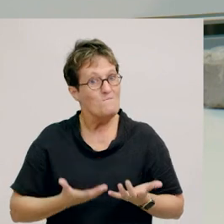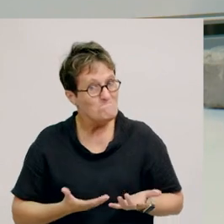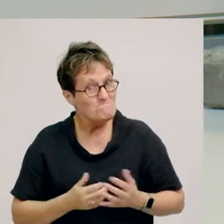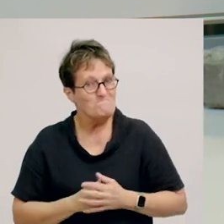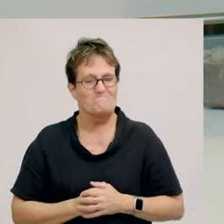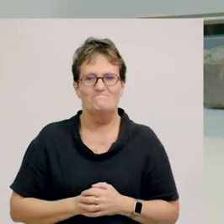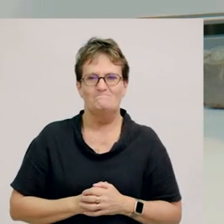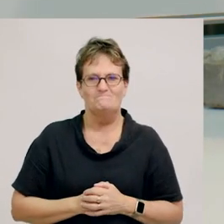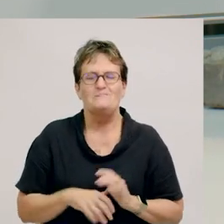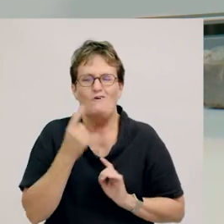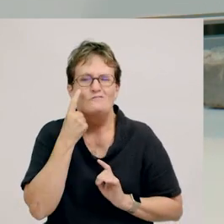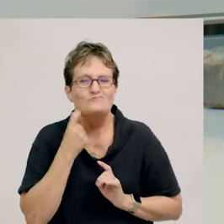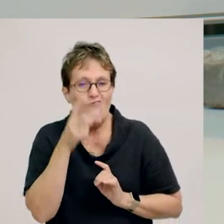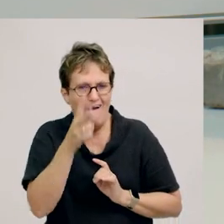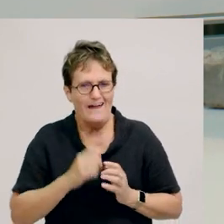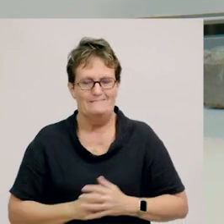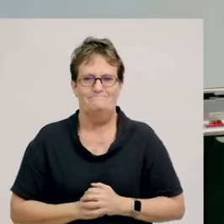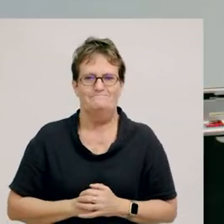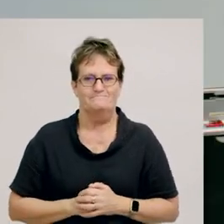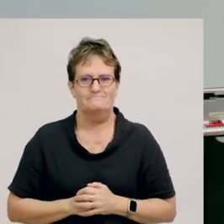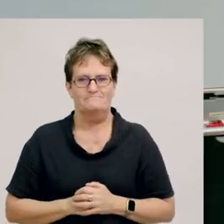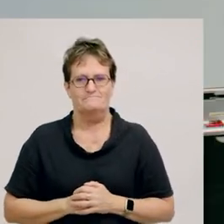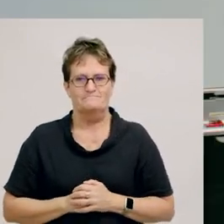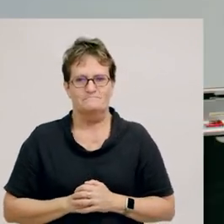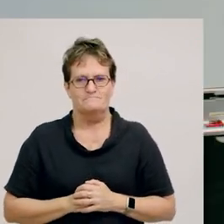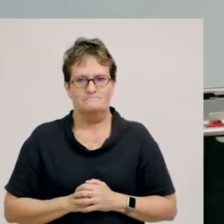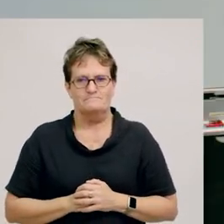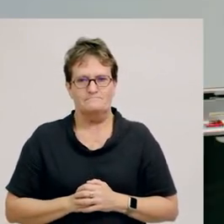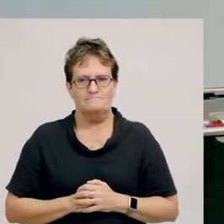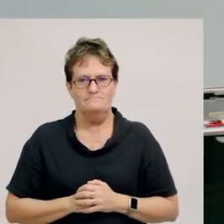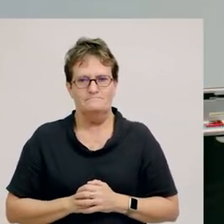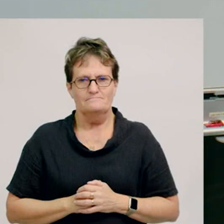I'm going to have one more go. I’ll get rid of those.